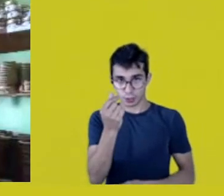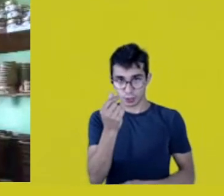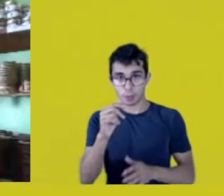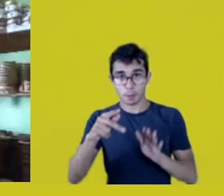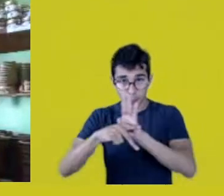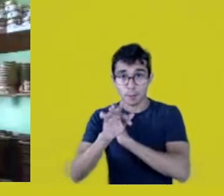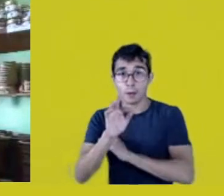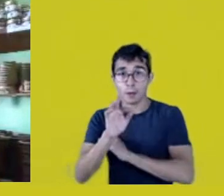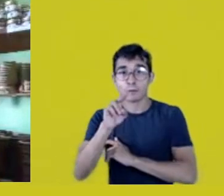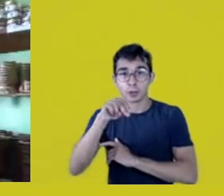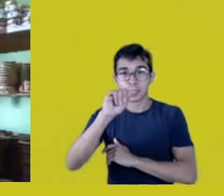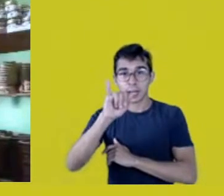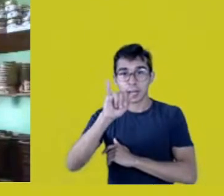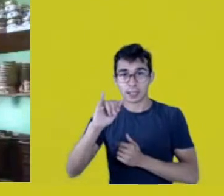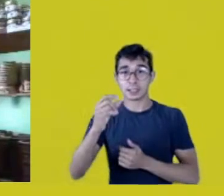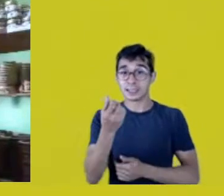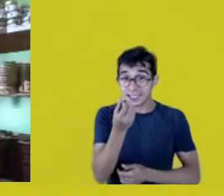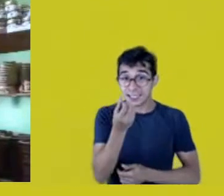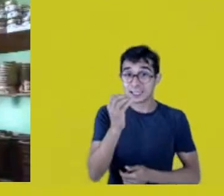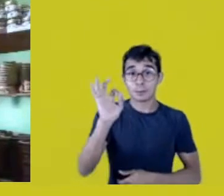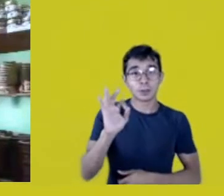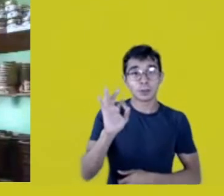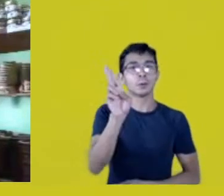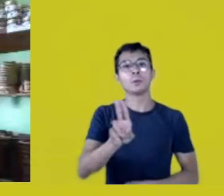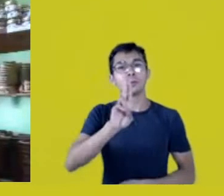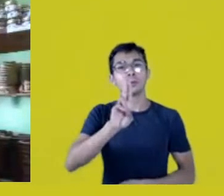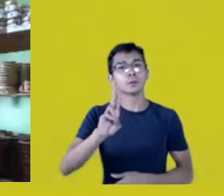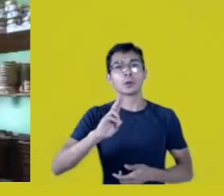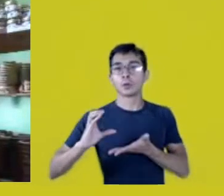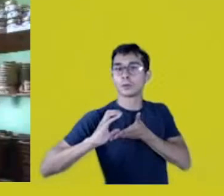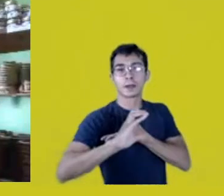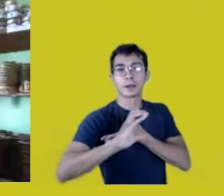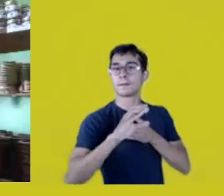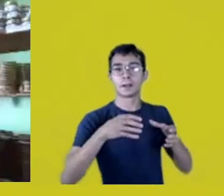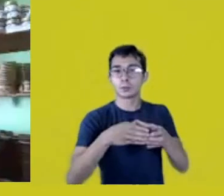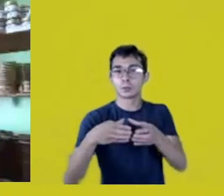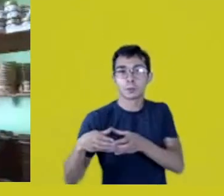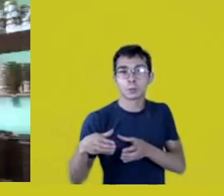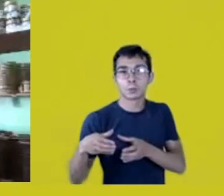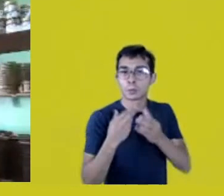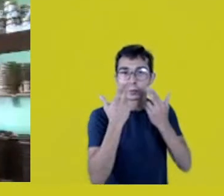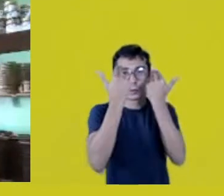I’m going to put contact info in here for the Kaingáng Institute,